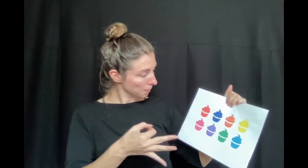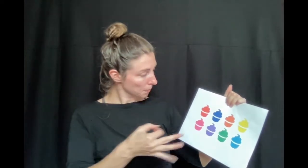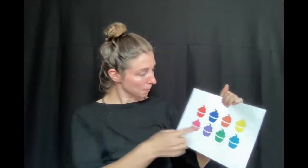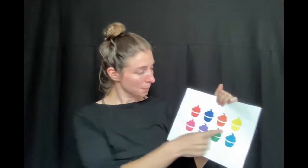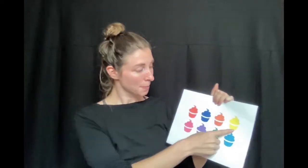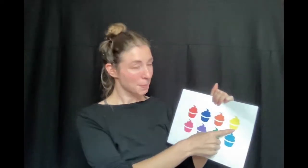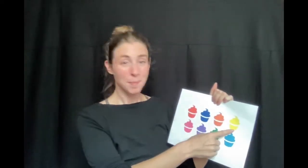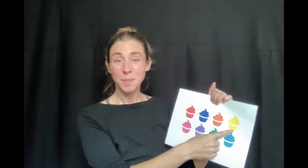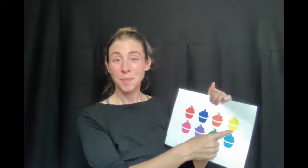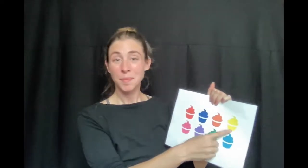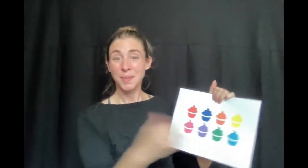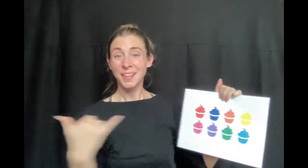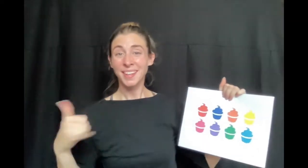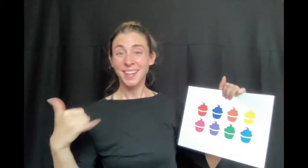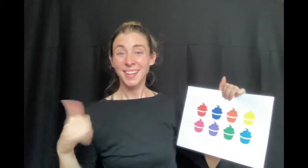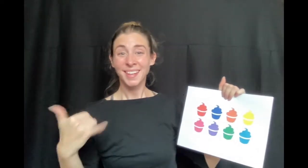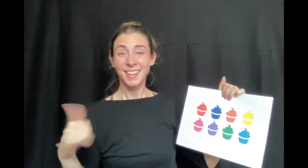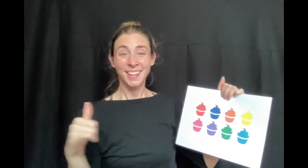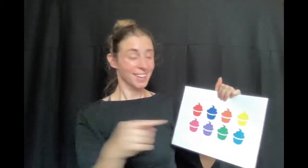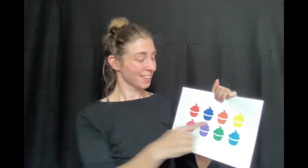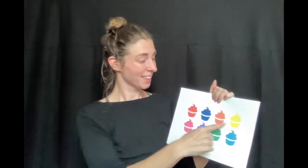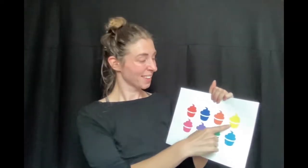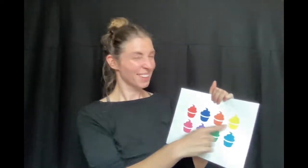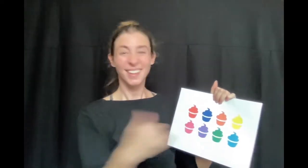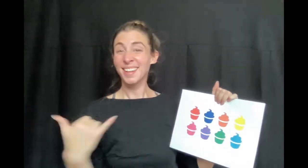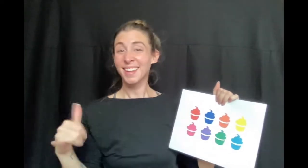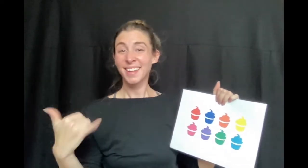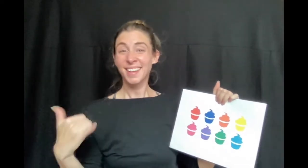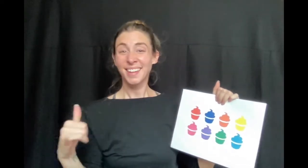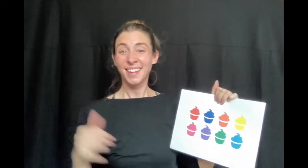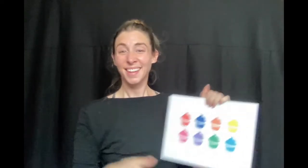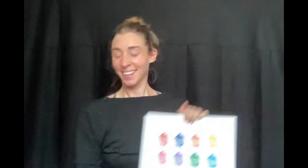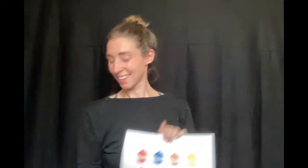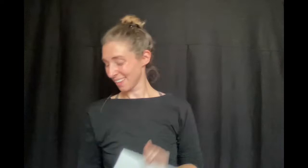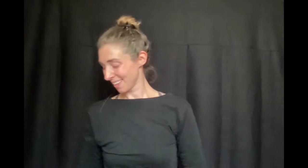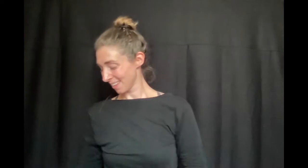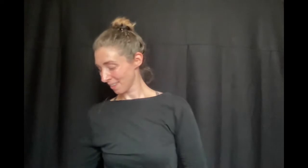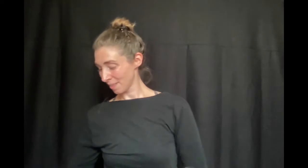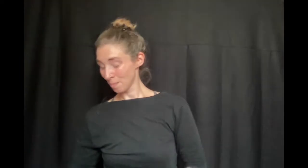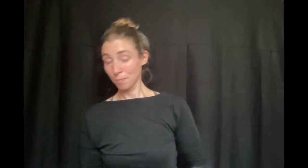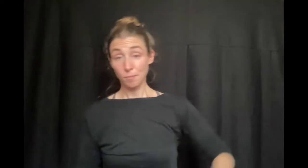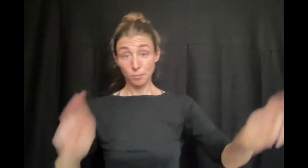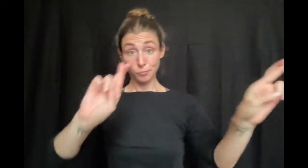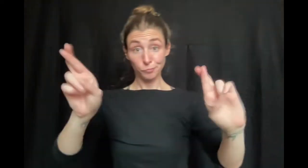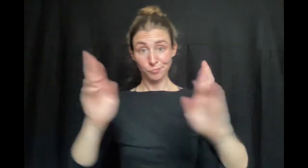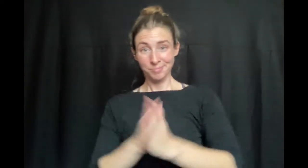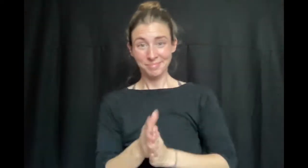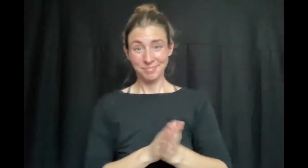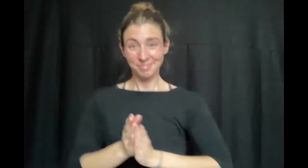I decide yellow yellow yellow! Like this, are you ready?